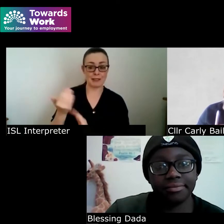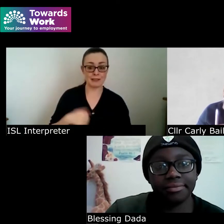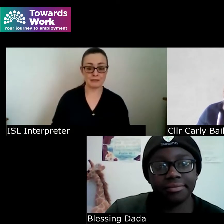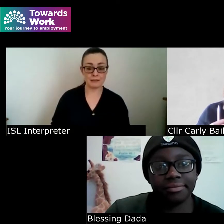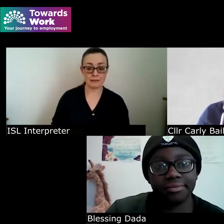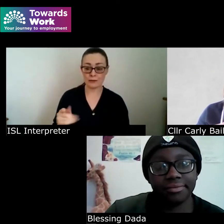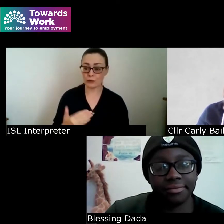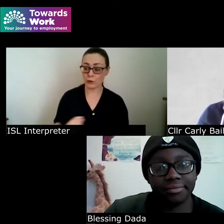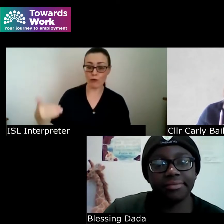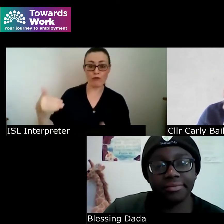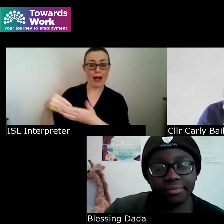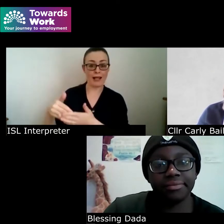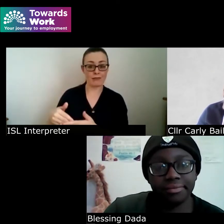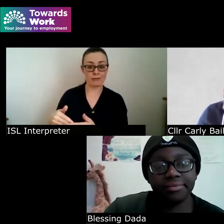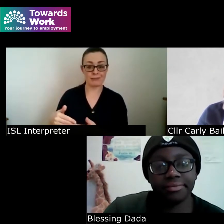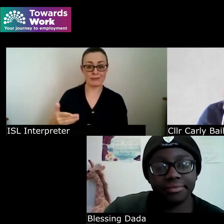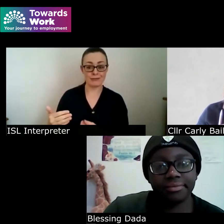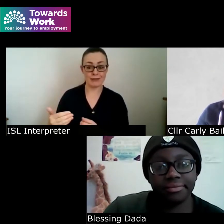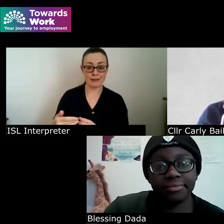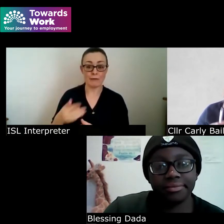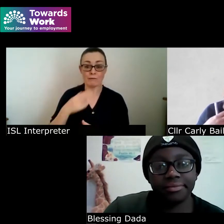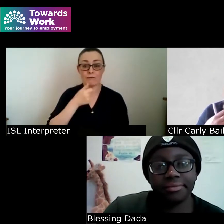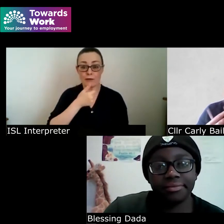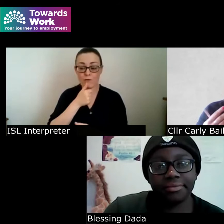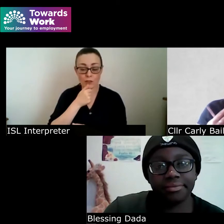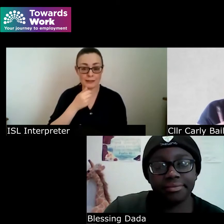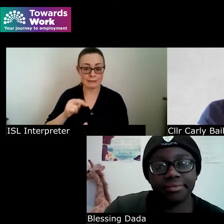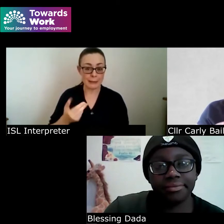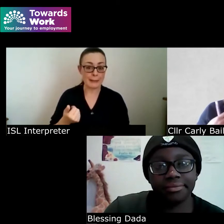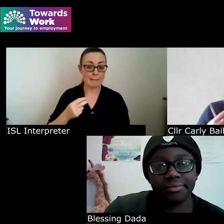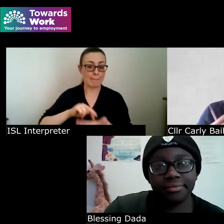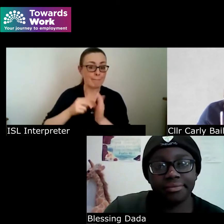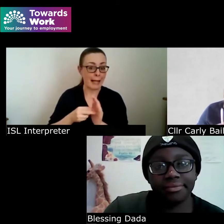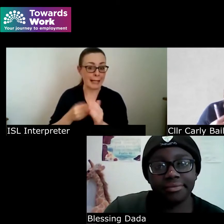like getting that meeting in the first place was the diff you would think was the difficult